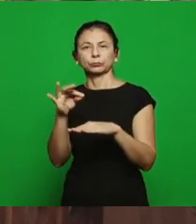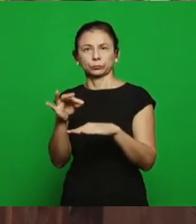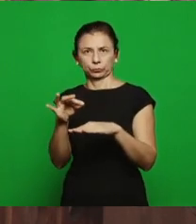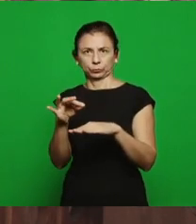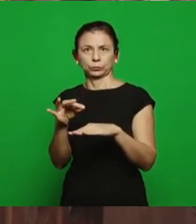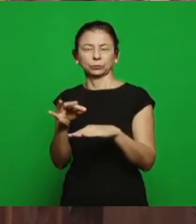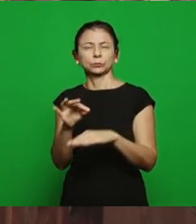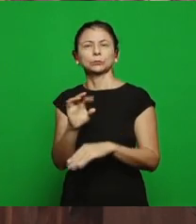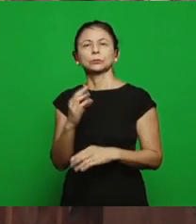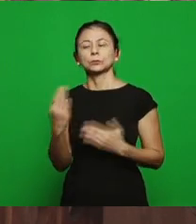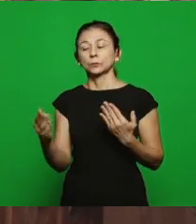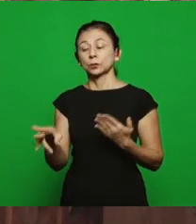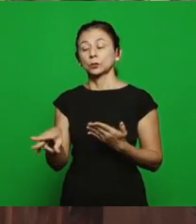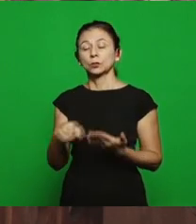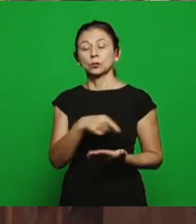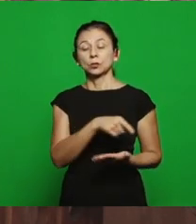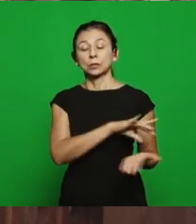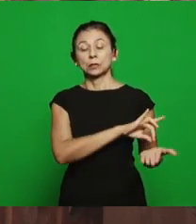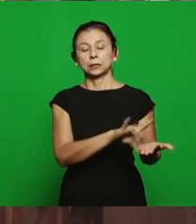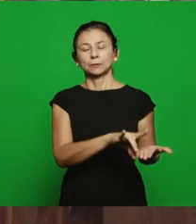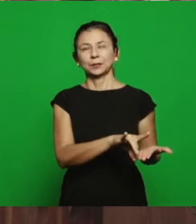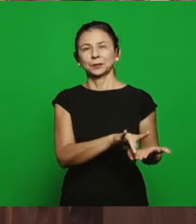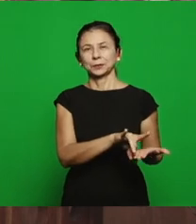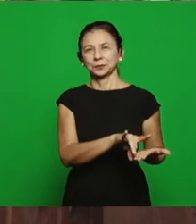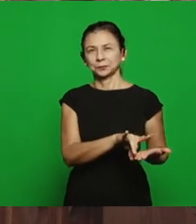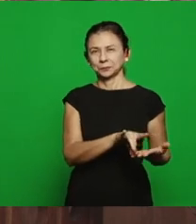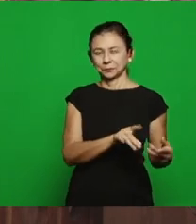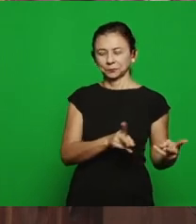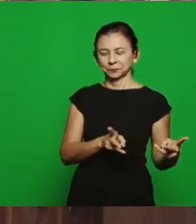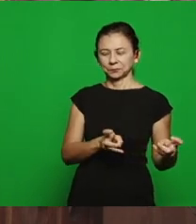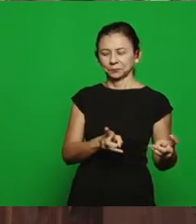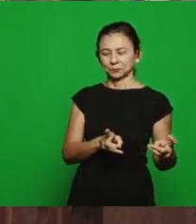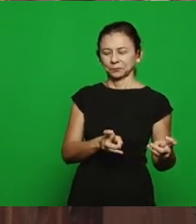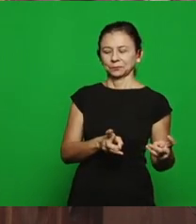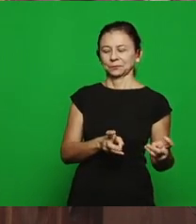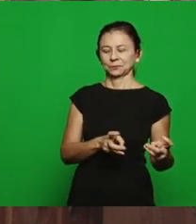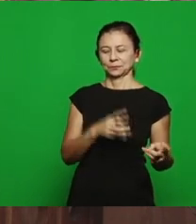the enemy has an eye on it; the King had everything